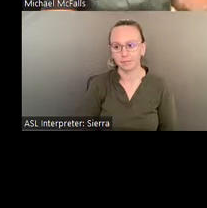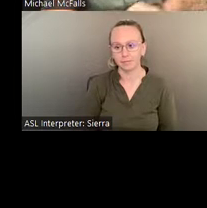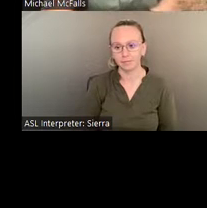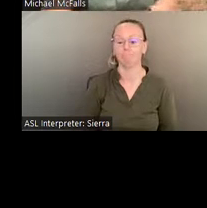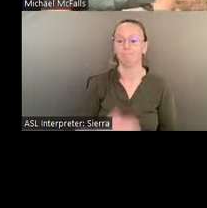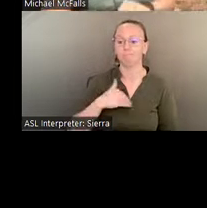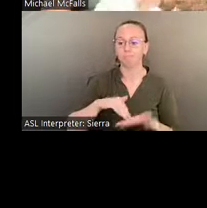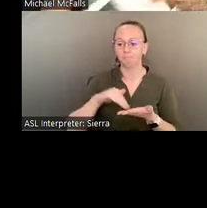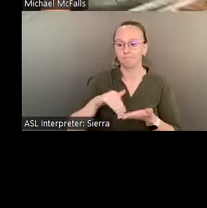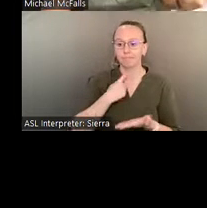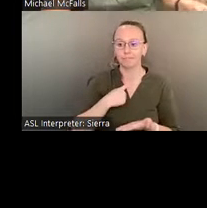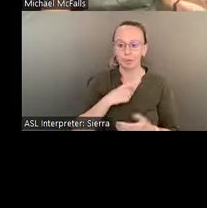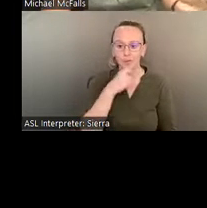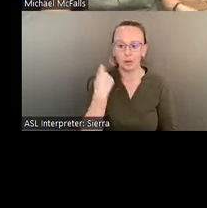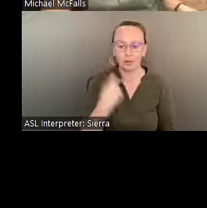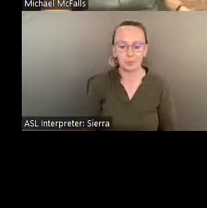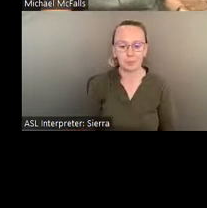Excuse me, my throat's getting a little dry.